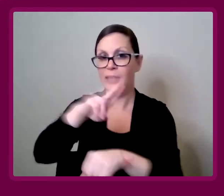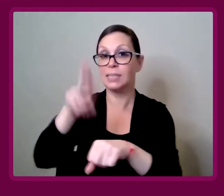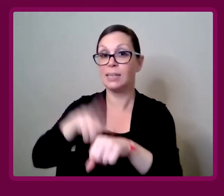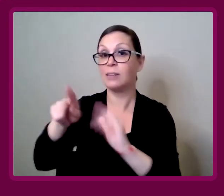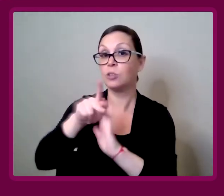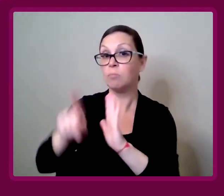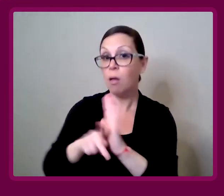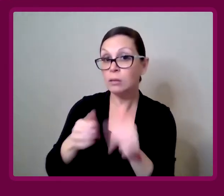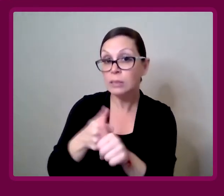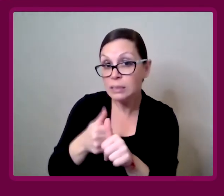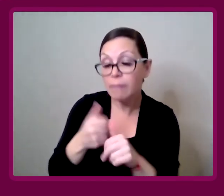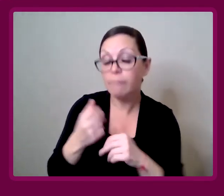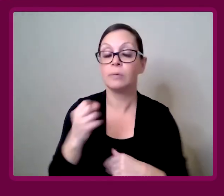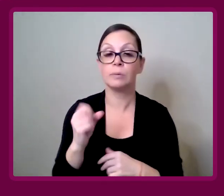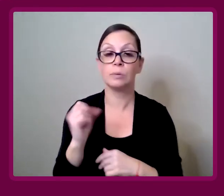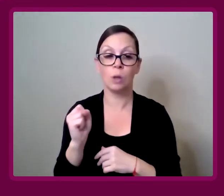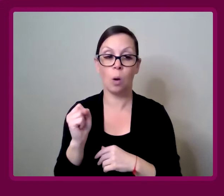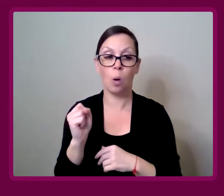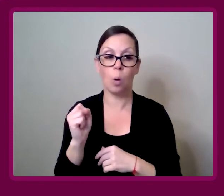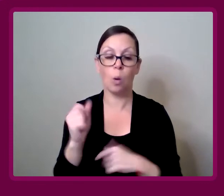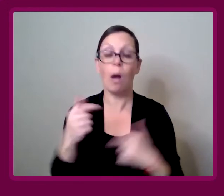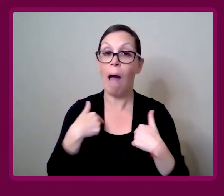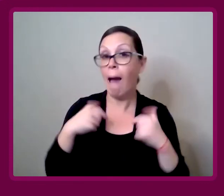Which is a national policy.